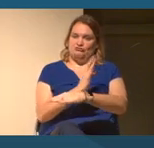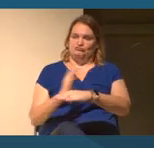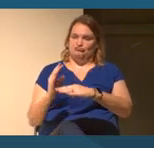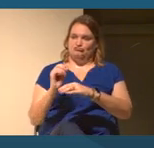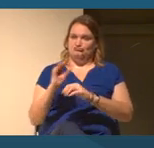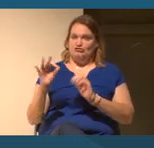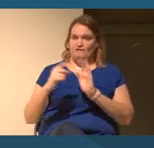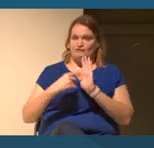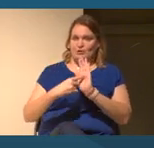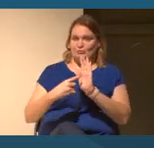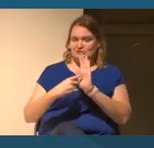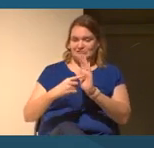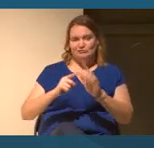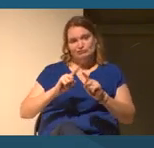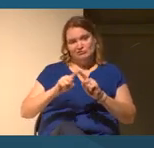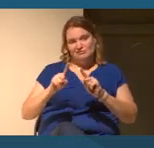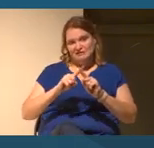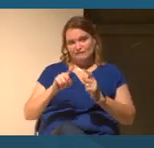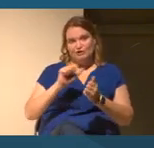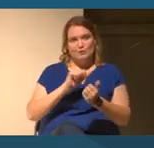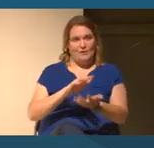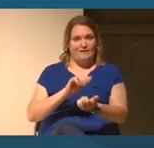in multiple arenas being expressed here at Smithsonian.